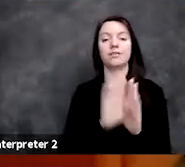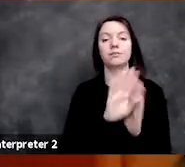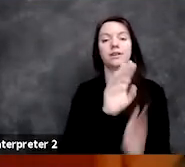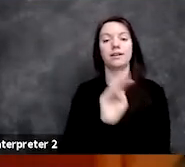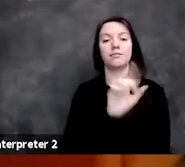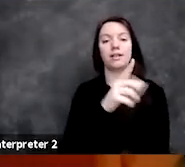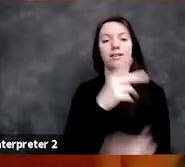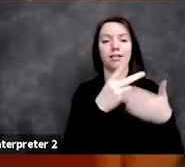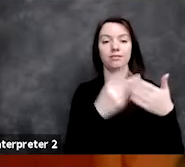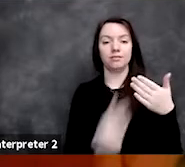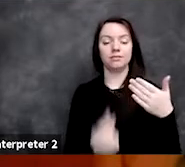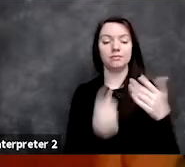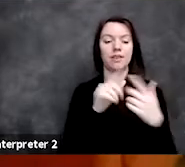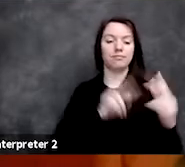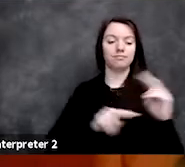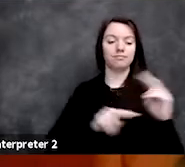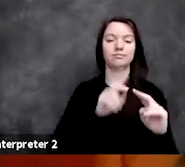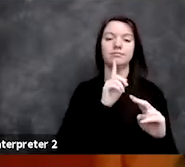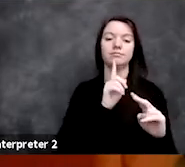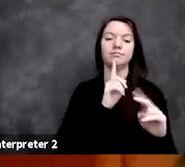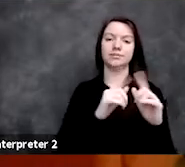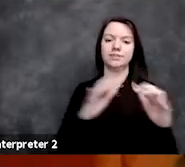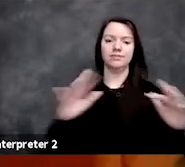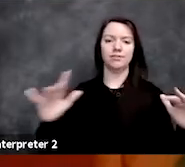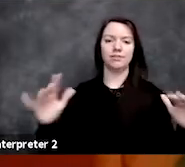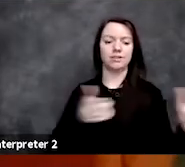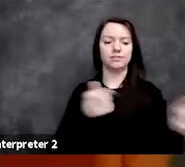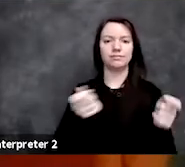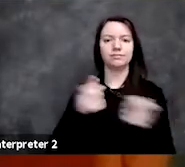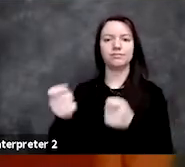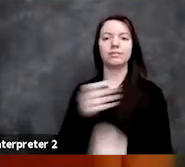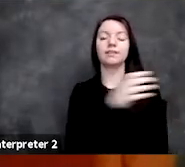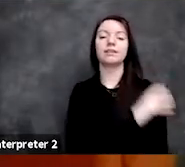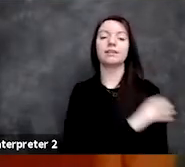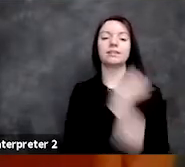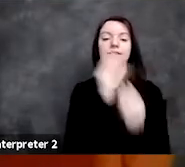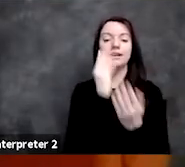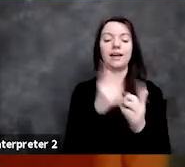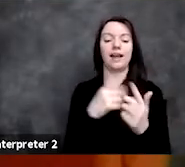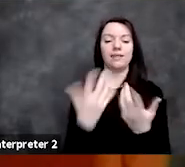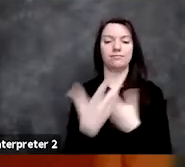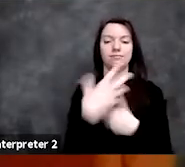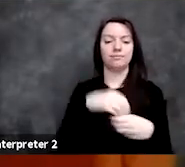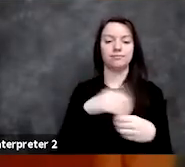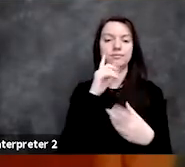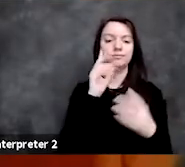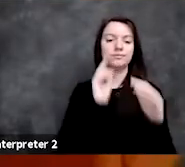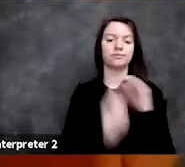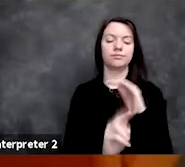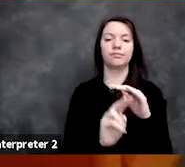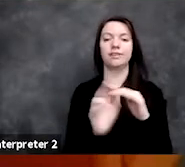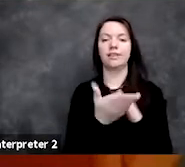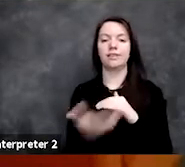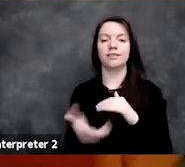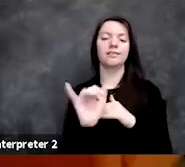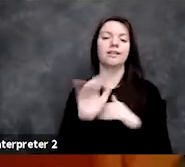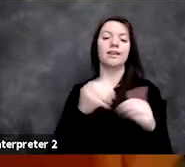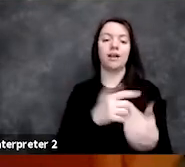that take a really diverse stream of clinical data to predict things like the length of hospital stays, the probability of death,